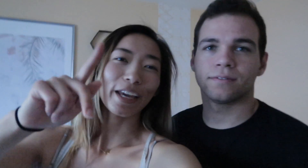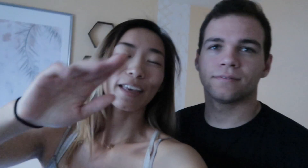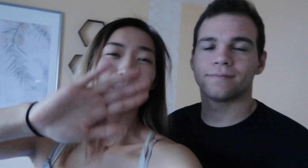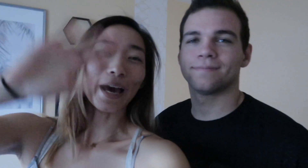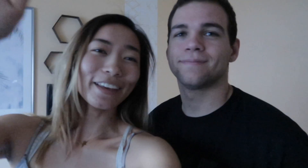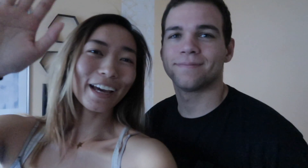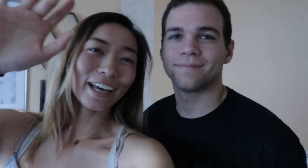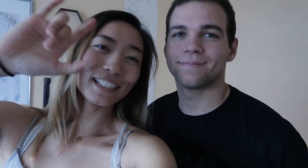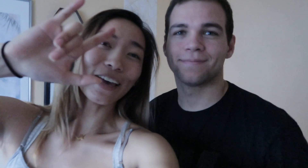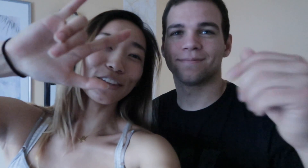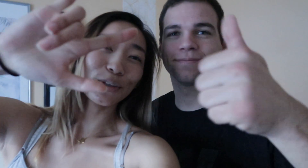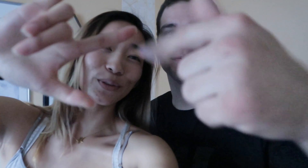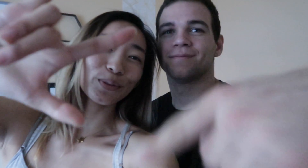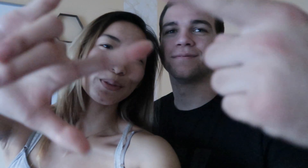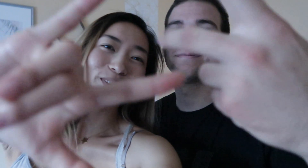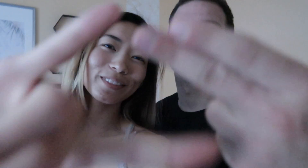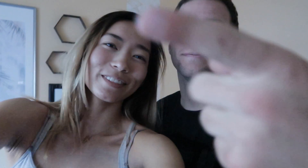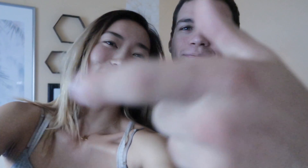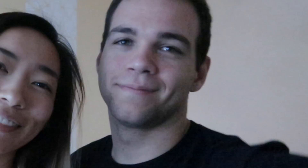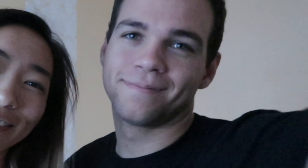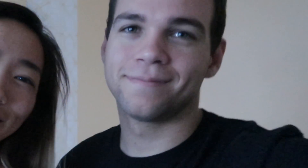Okay, bye you guys love you! Sign Duo OUT!